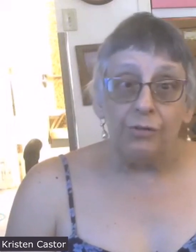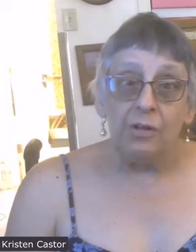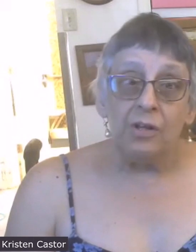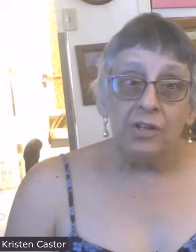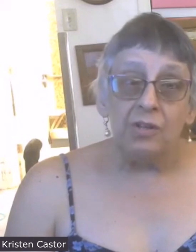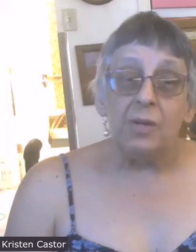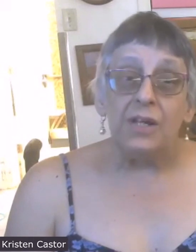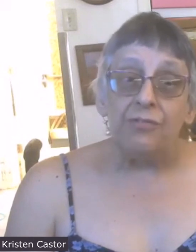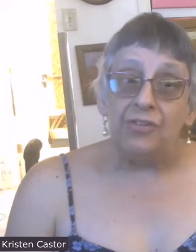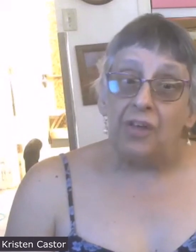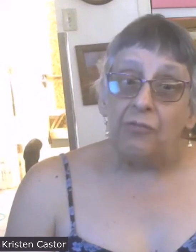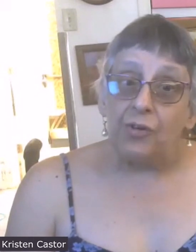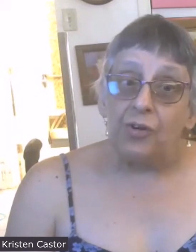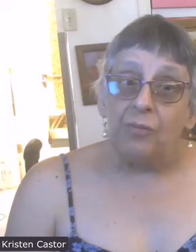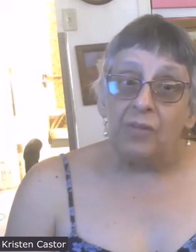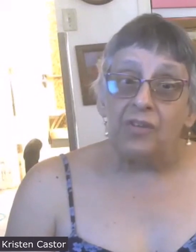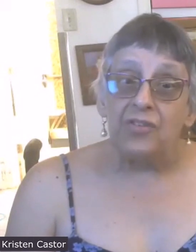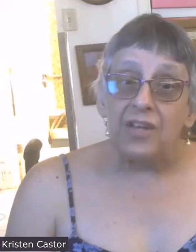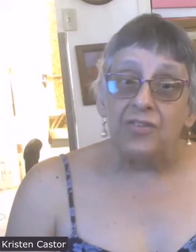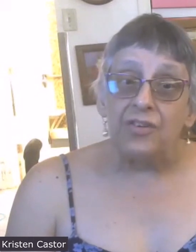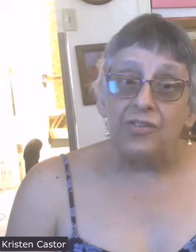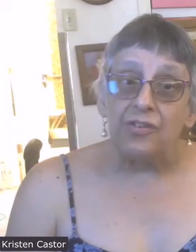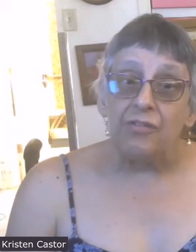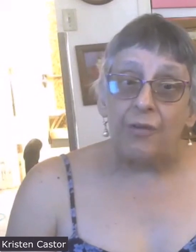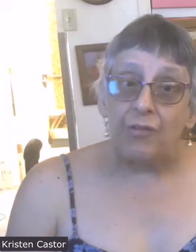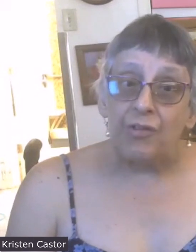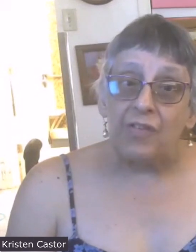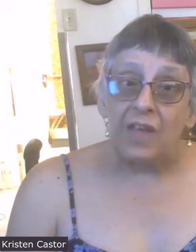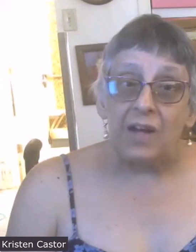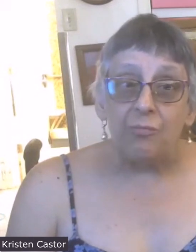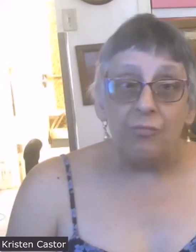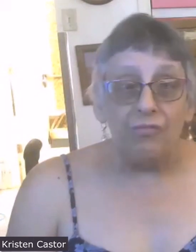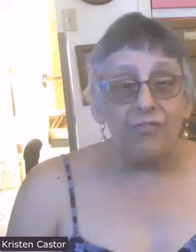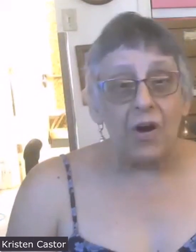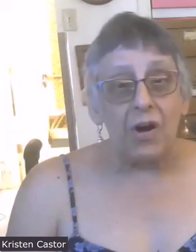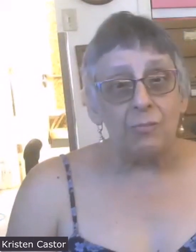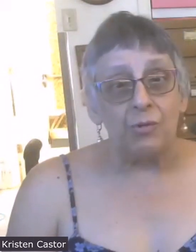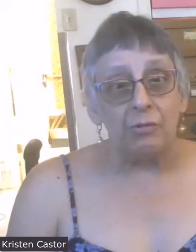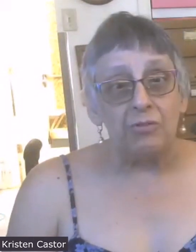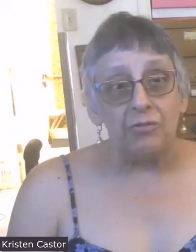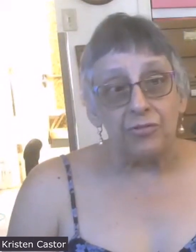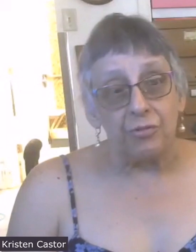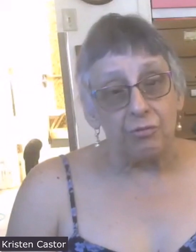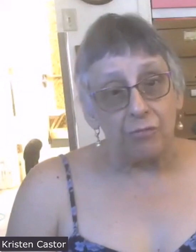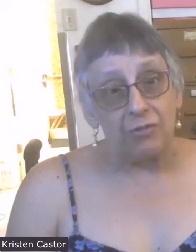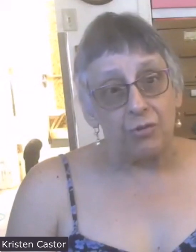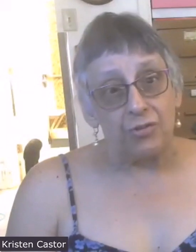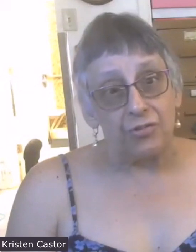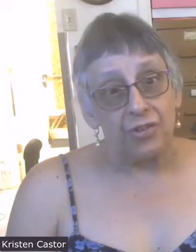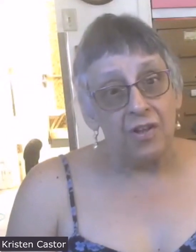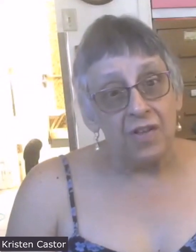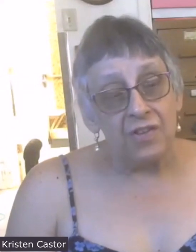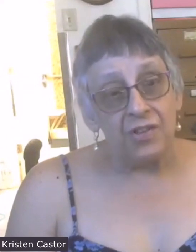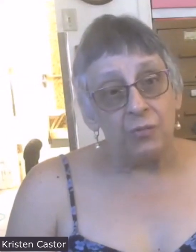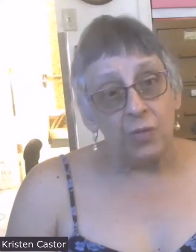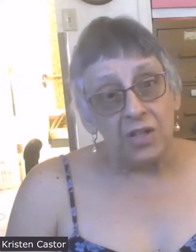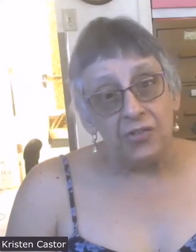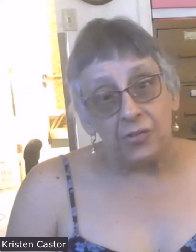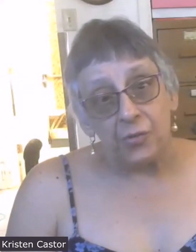You might've in Denver because that's the center of everything. They have far more resource... Resources than we do.